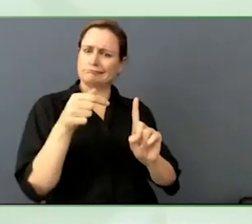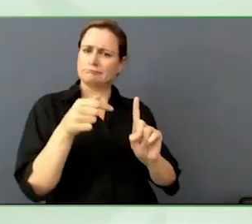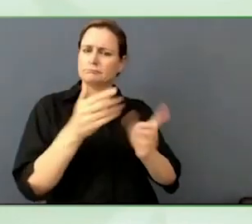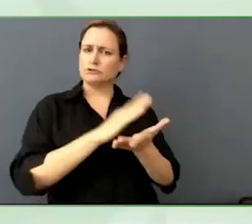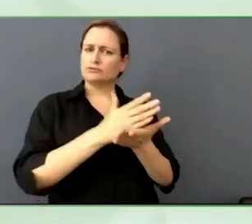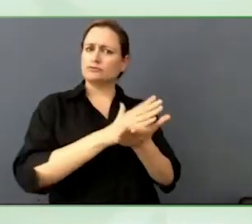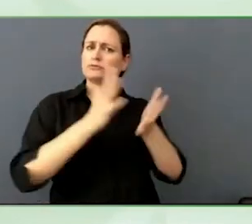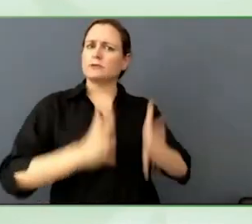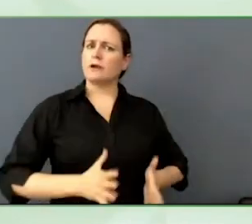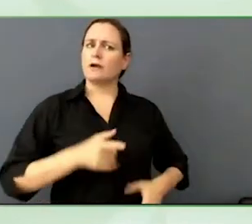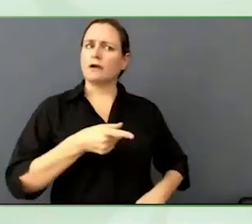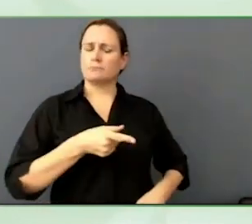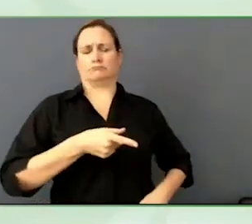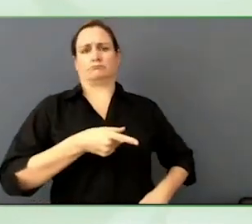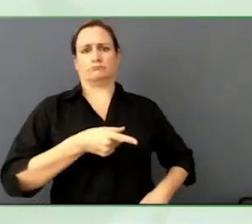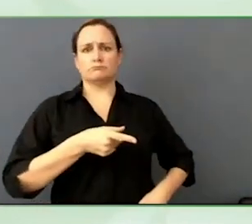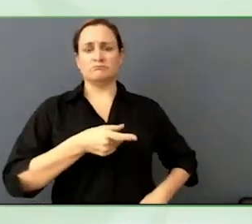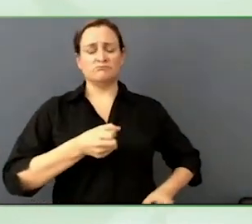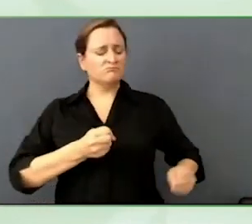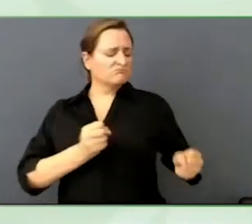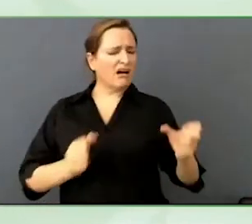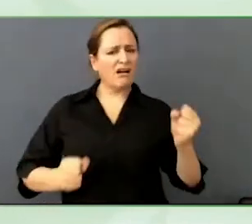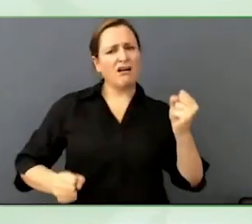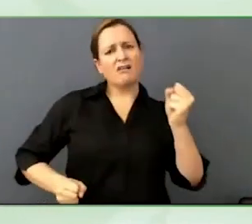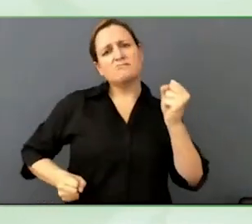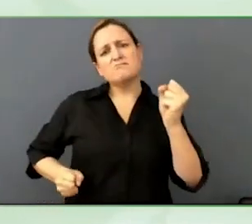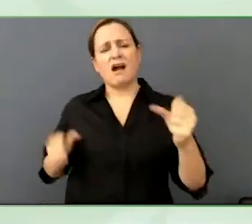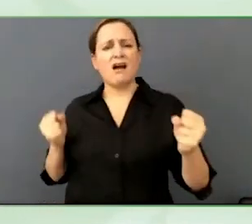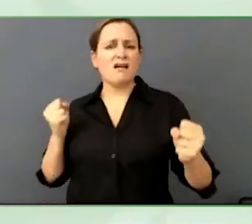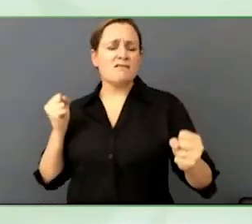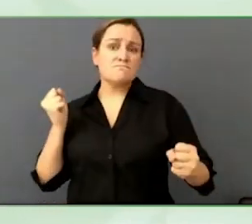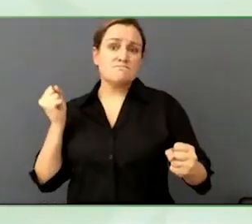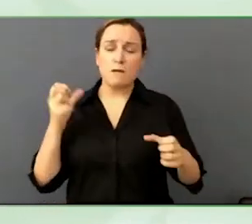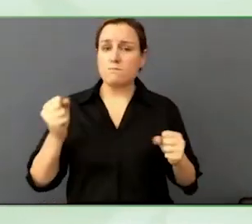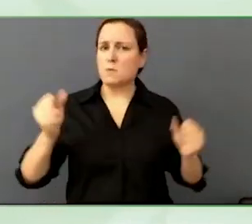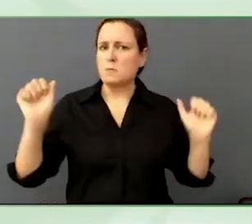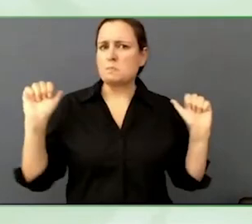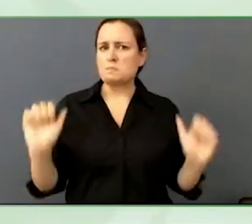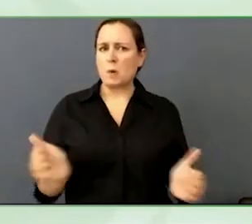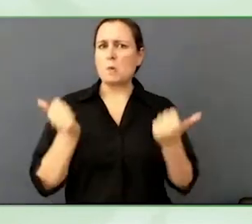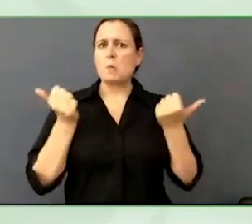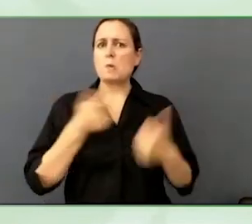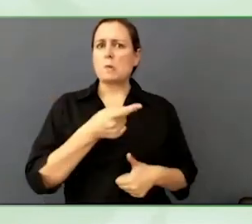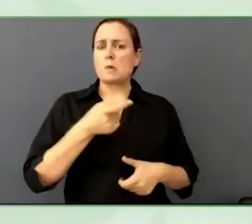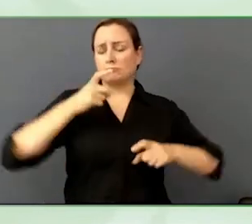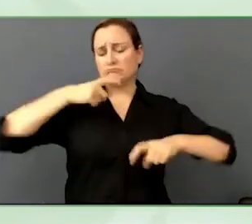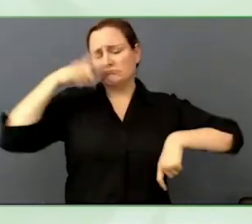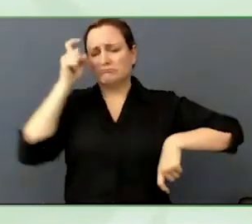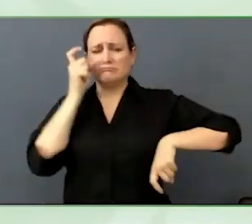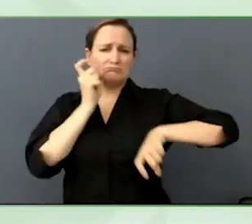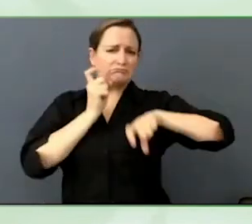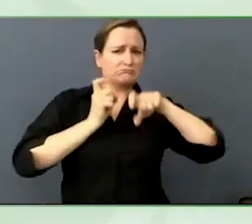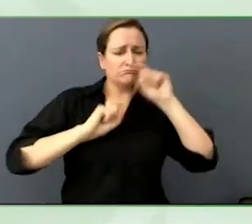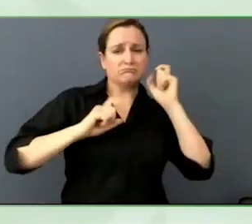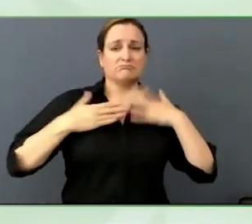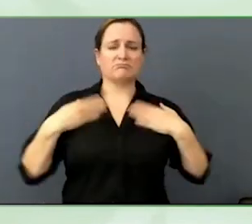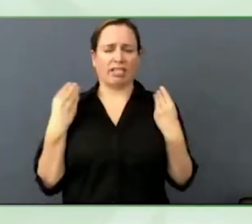song but project meaning and emotional connection even further